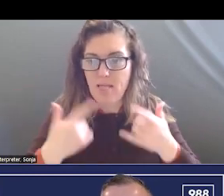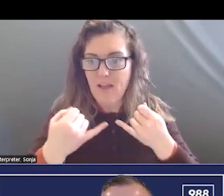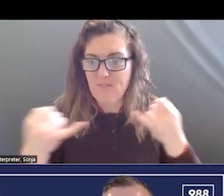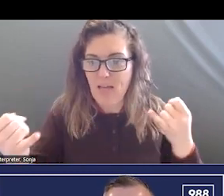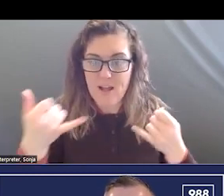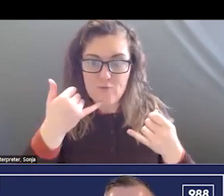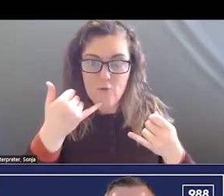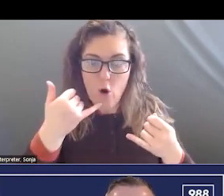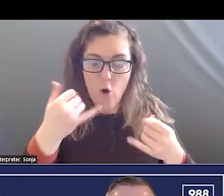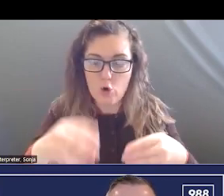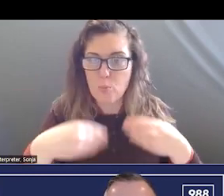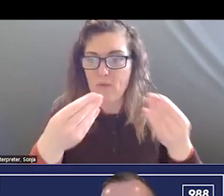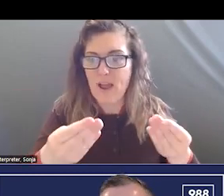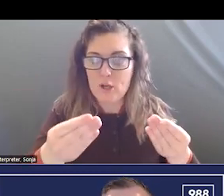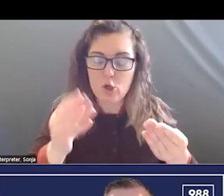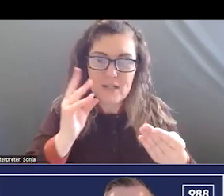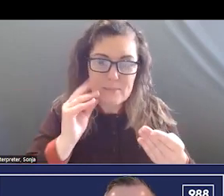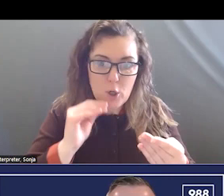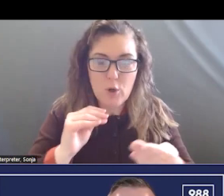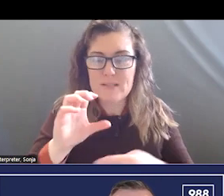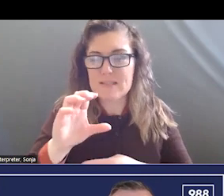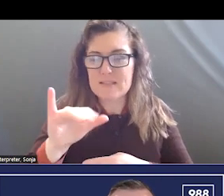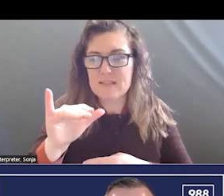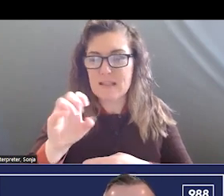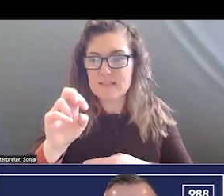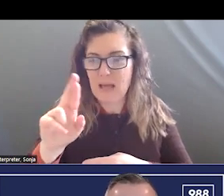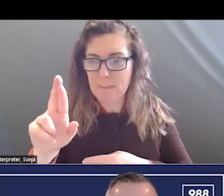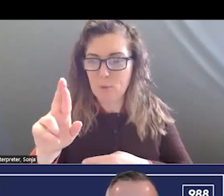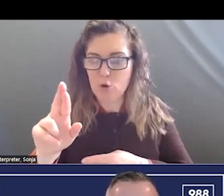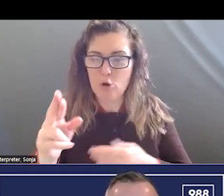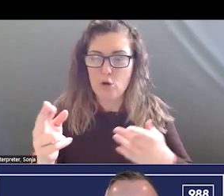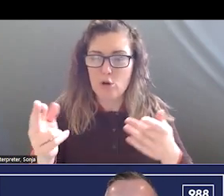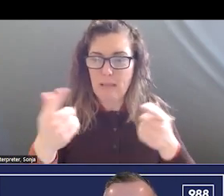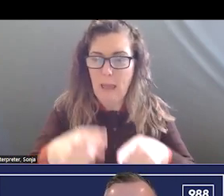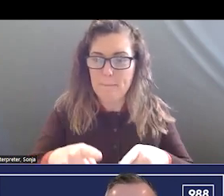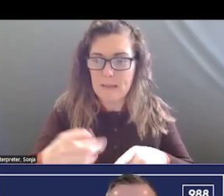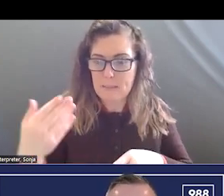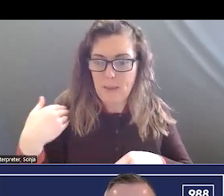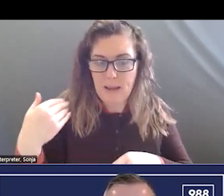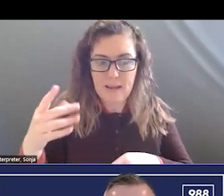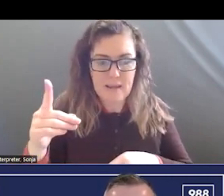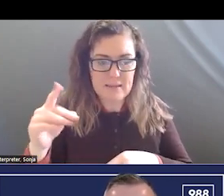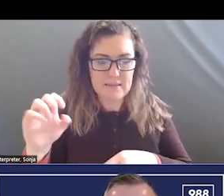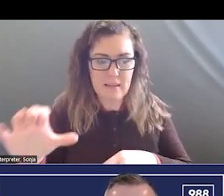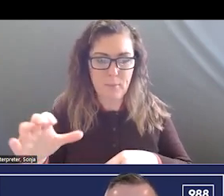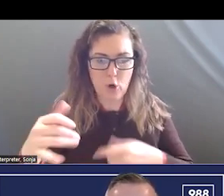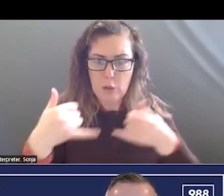EXPERIENCED A CYBERSECURITY INCIDENT THAT CAUSED CALLS TO BE DOWN FOR SEVERAL HOURS.